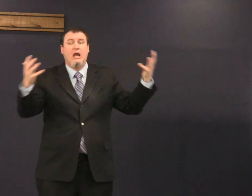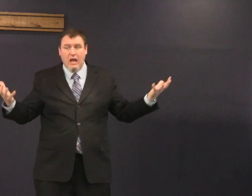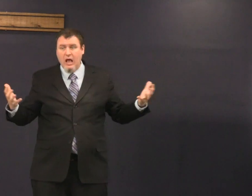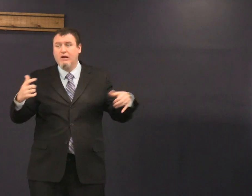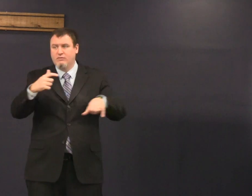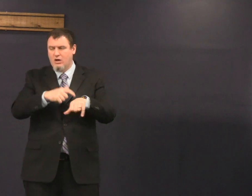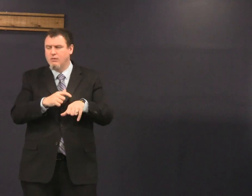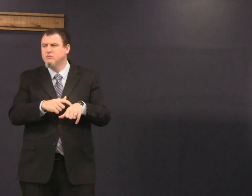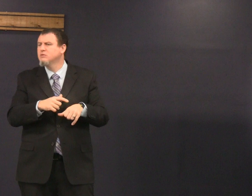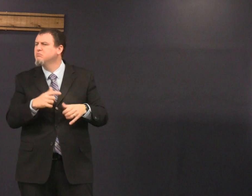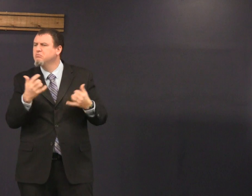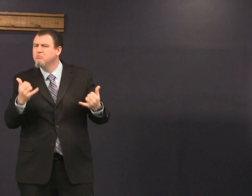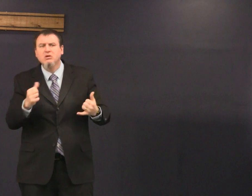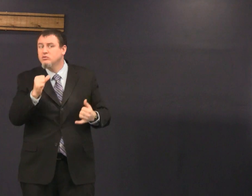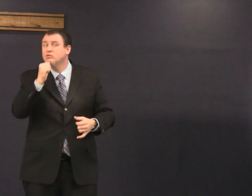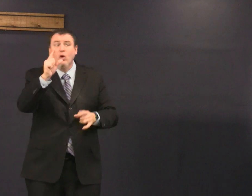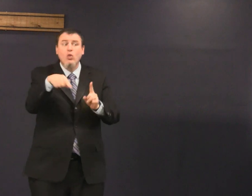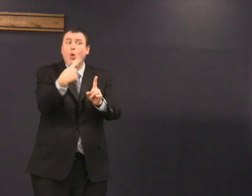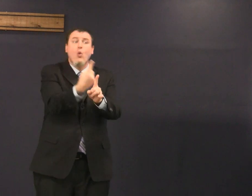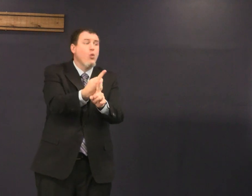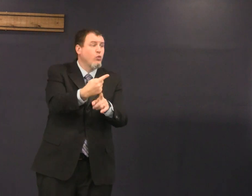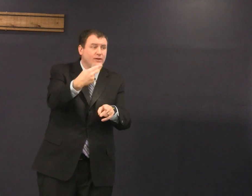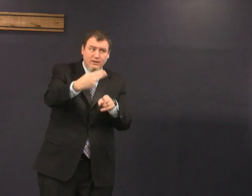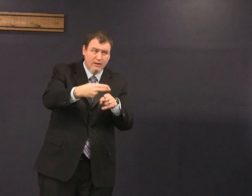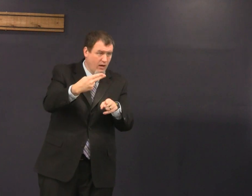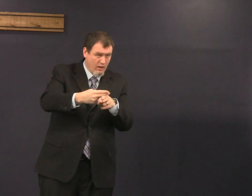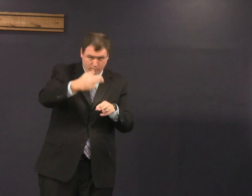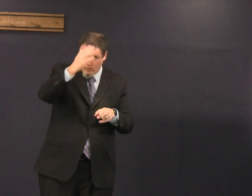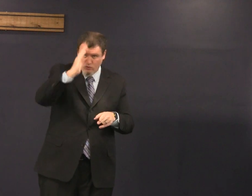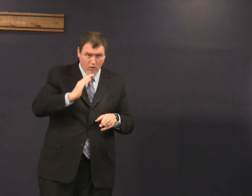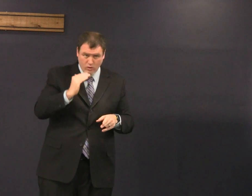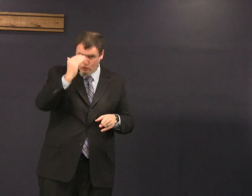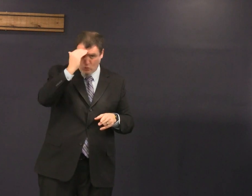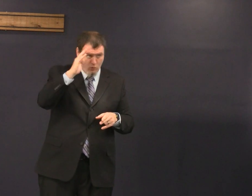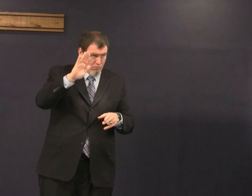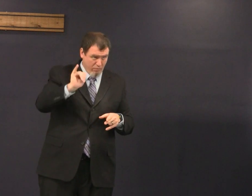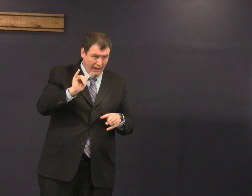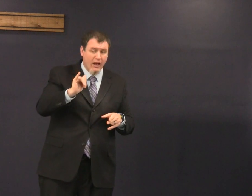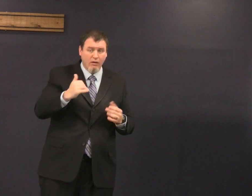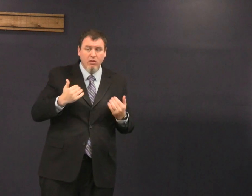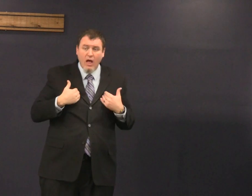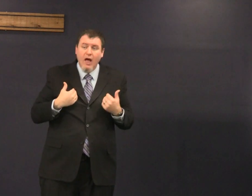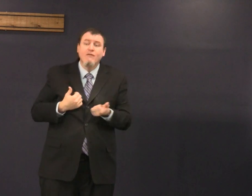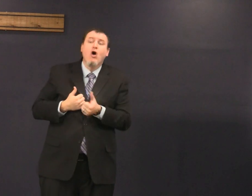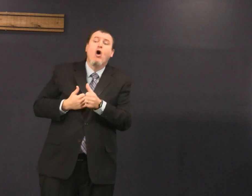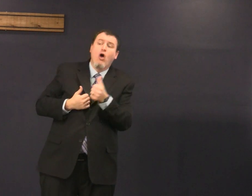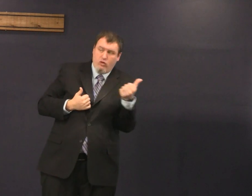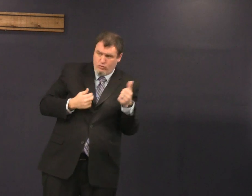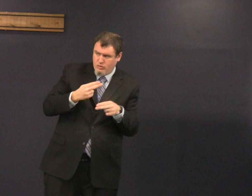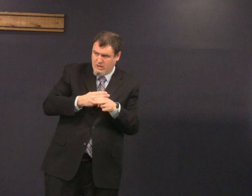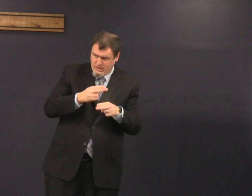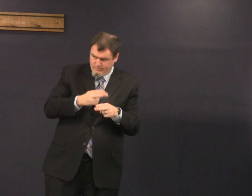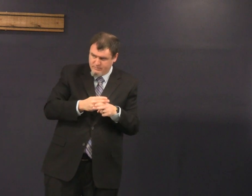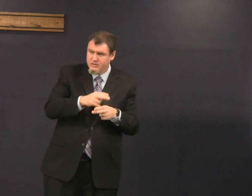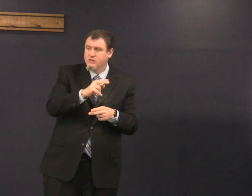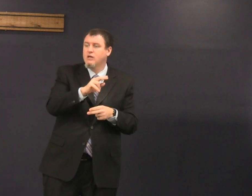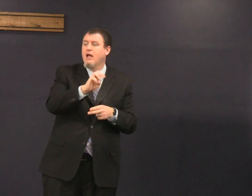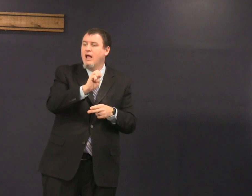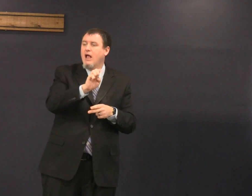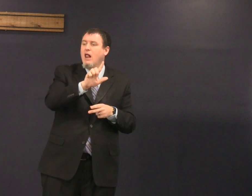there's it's there a lot not only It's Not The Only Name that God is known by he has several